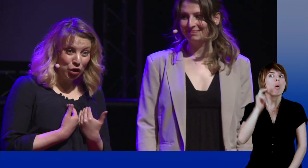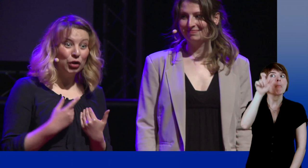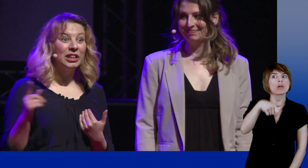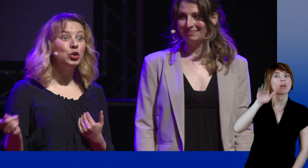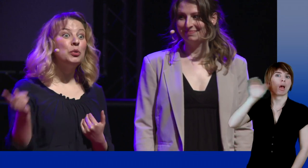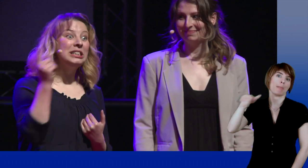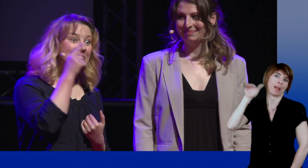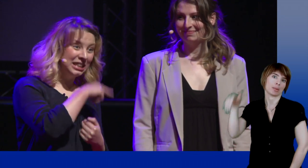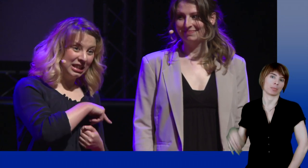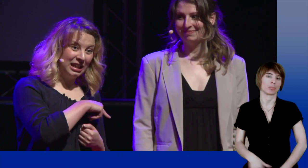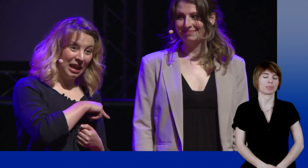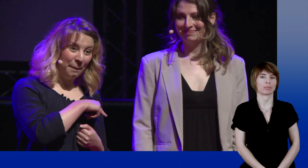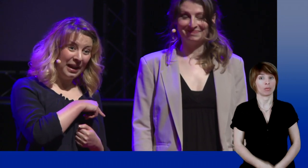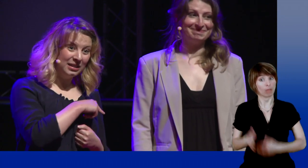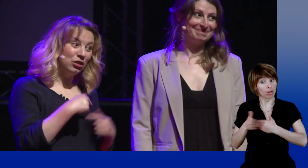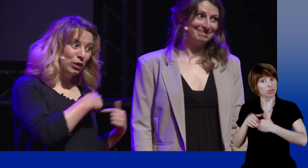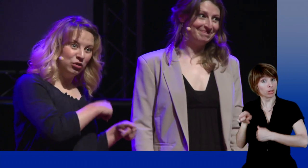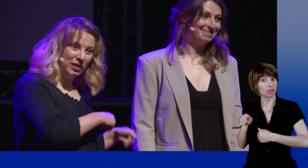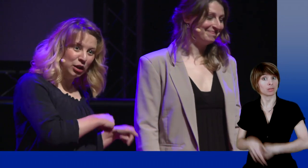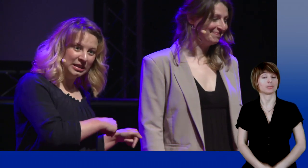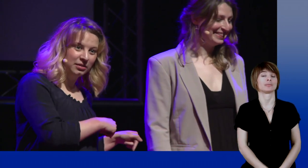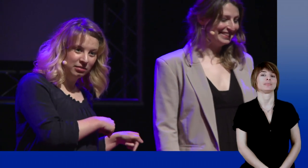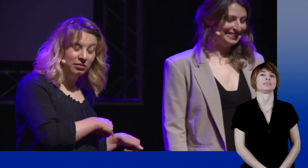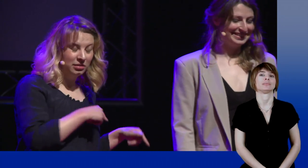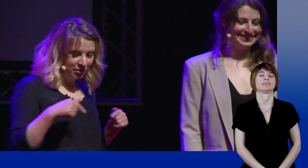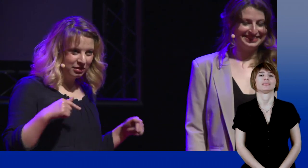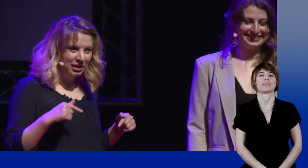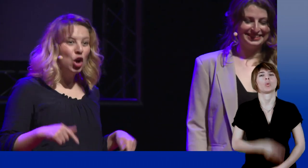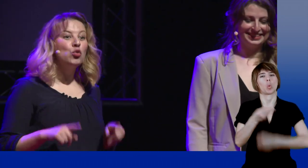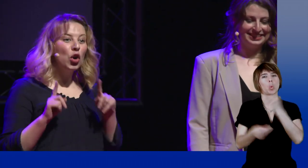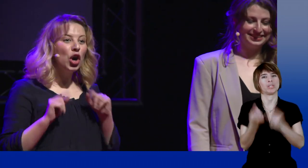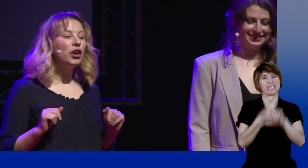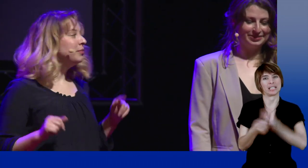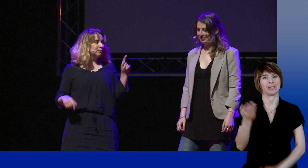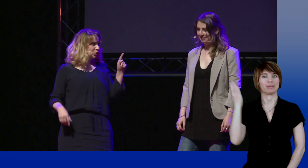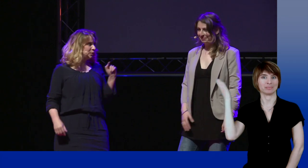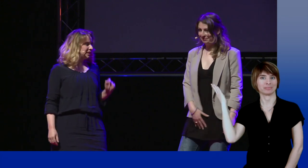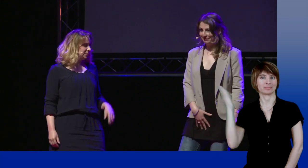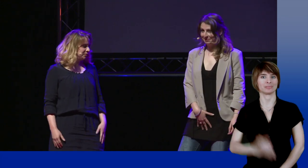bearing in mind that she stands just next to the interpret. Or this one ...